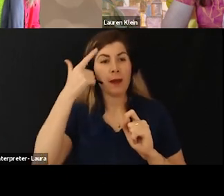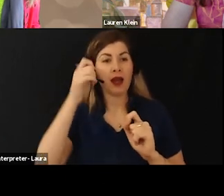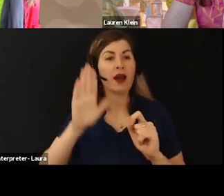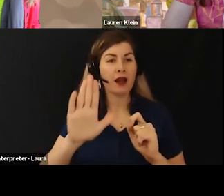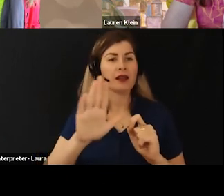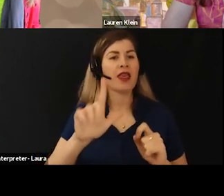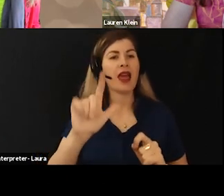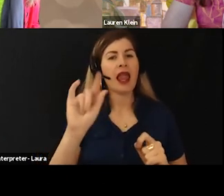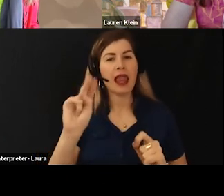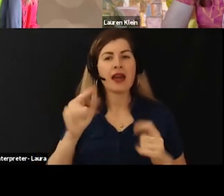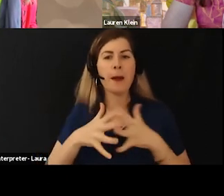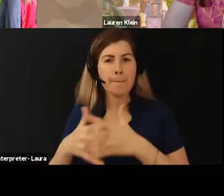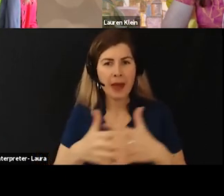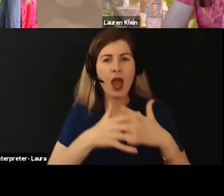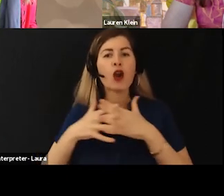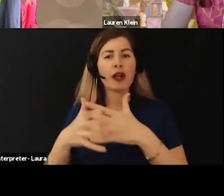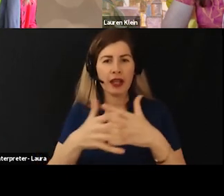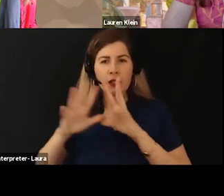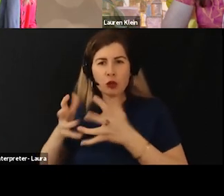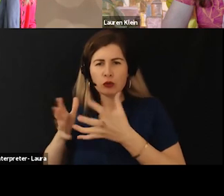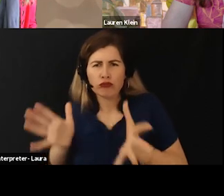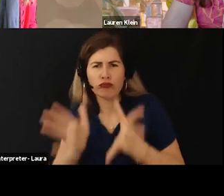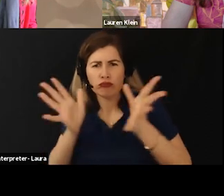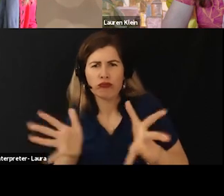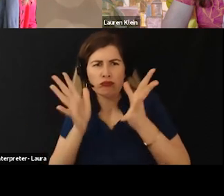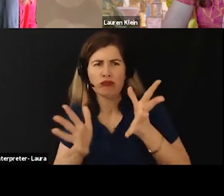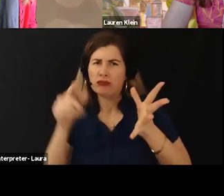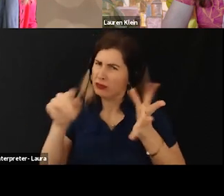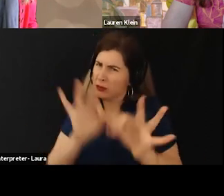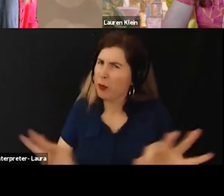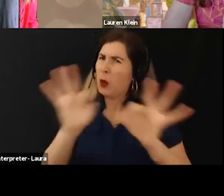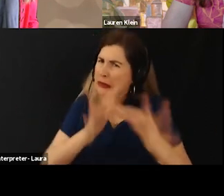movement really pushing us to the top of their agenda.